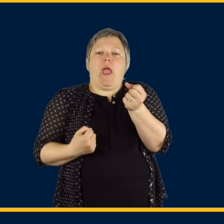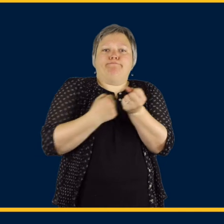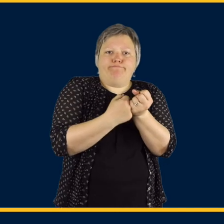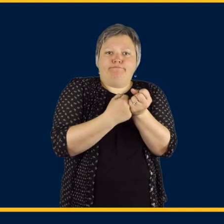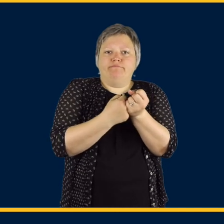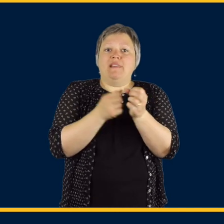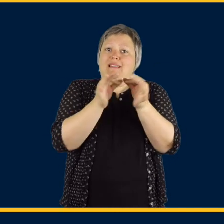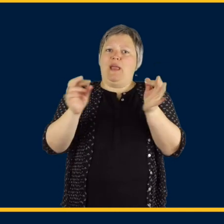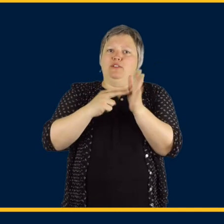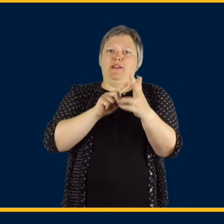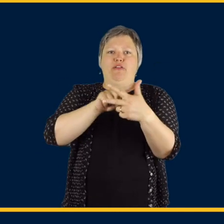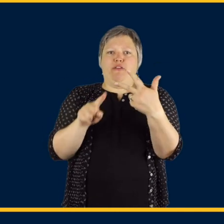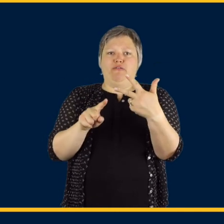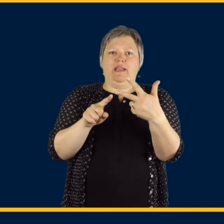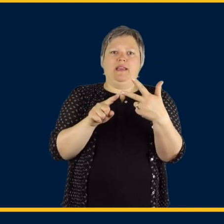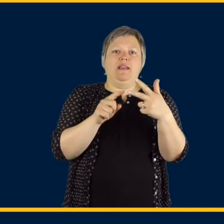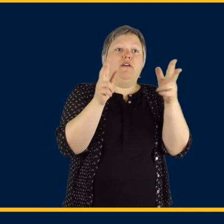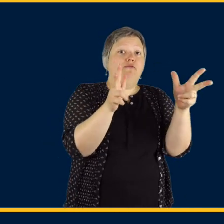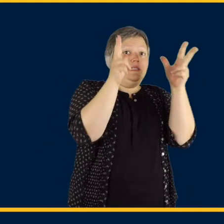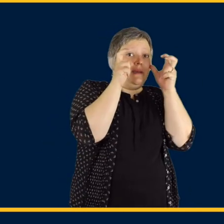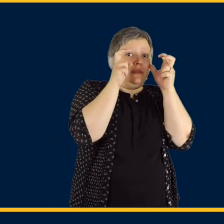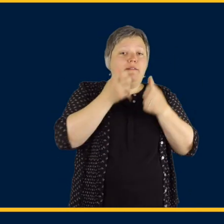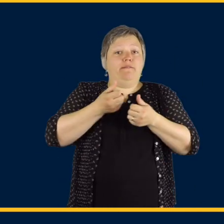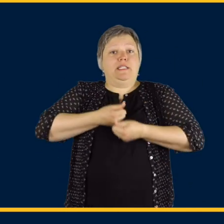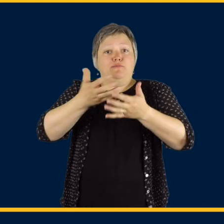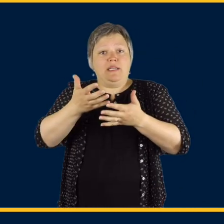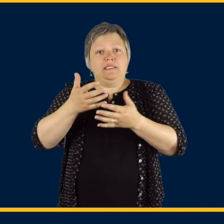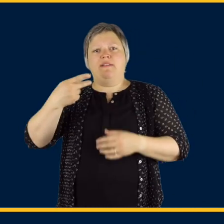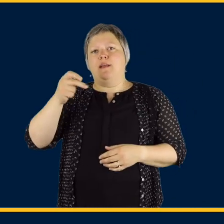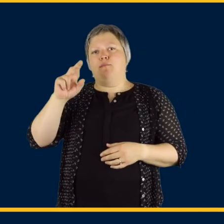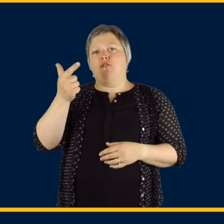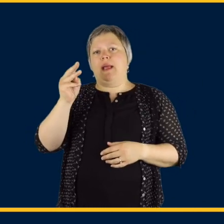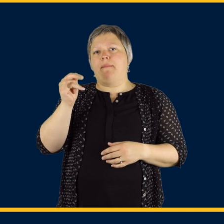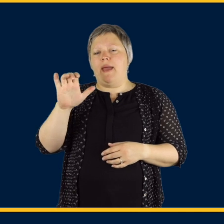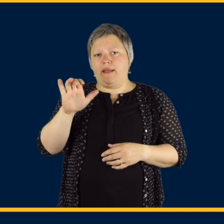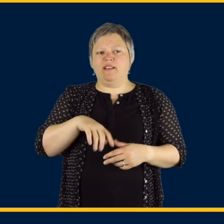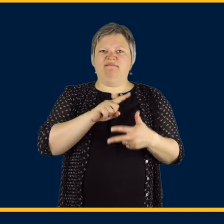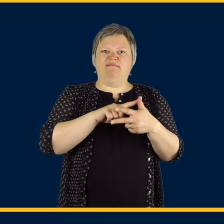So language consists of three areas. We have expressive language, receptive language and pragmatic language.